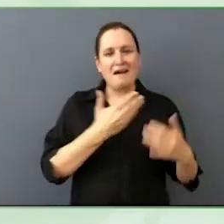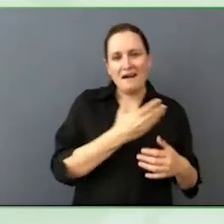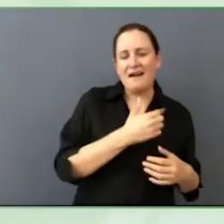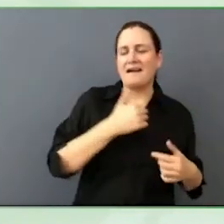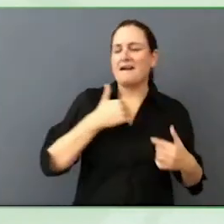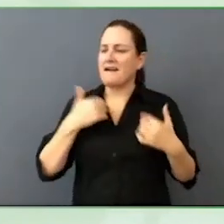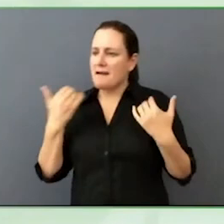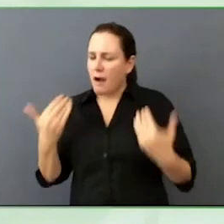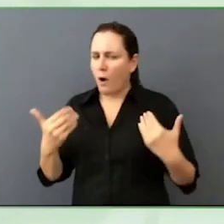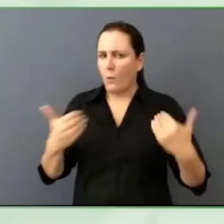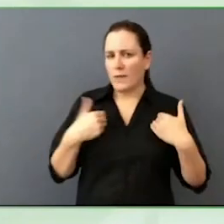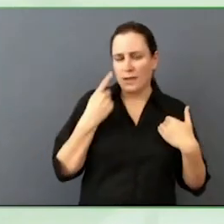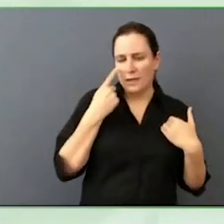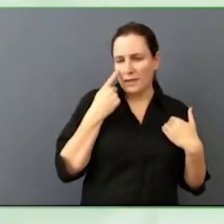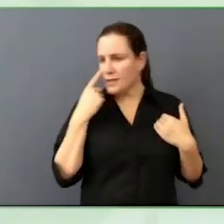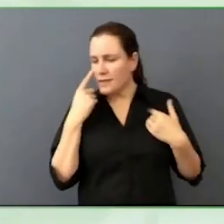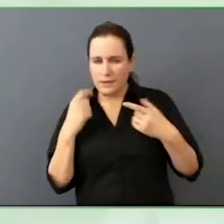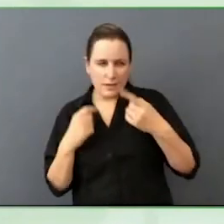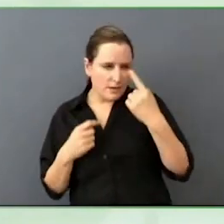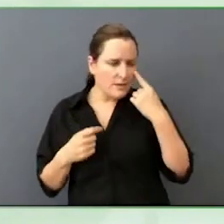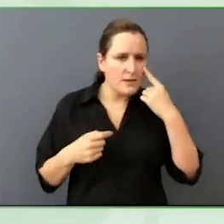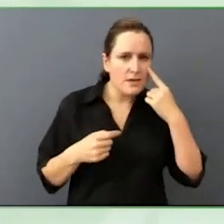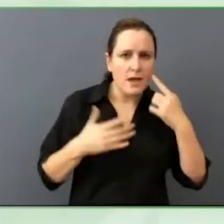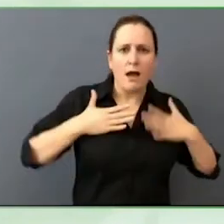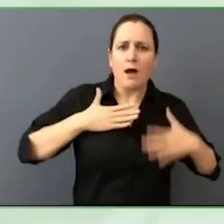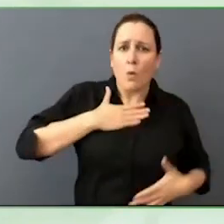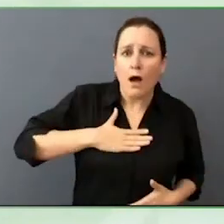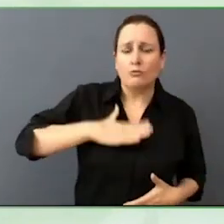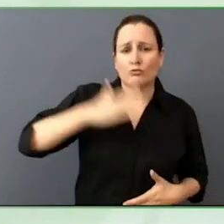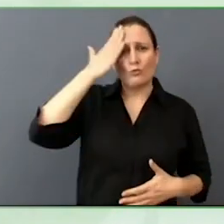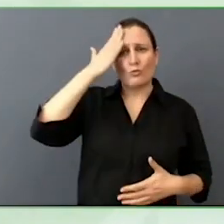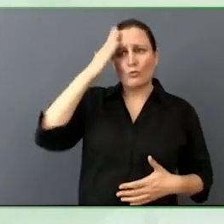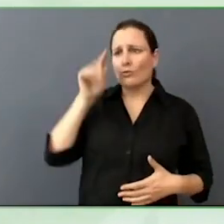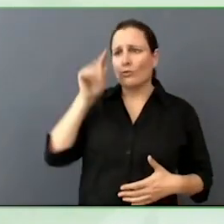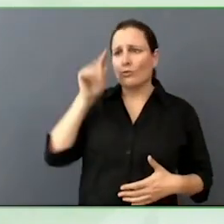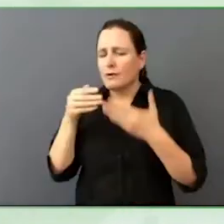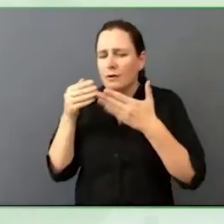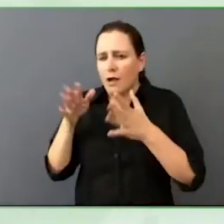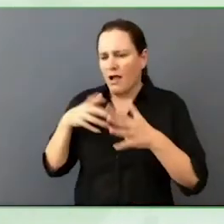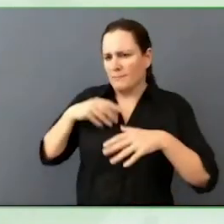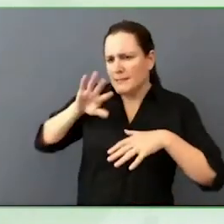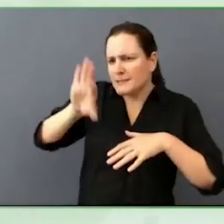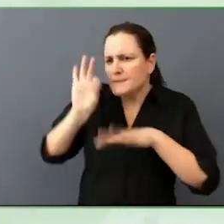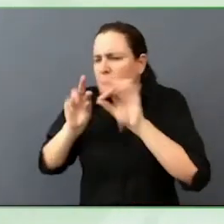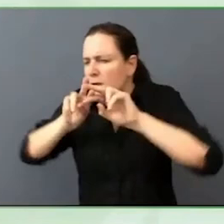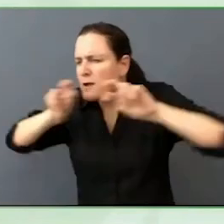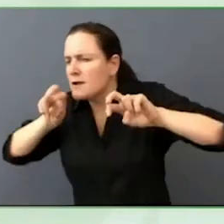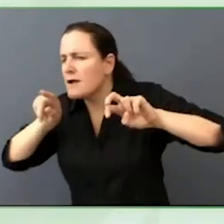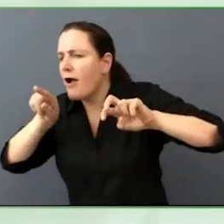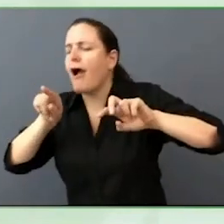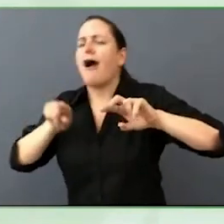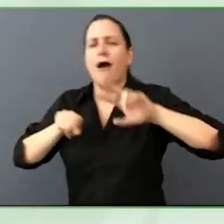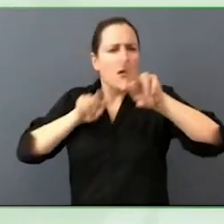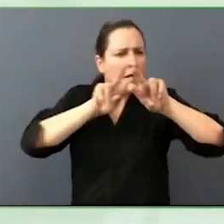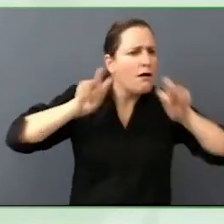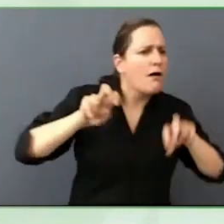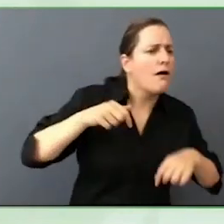If we do not get curious about the world, then we stop growing. I think what is most important is approaching all of this work, any